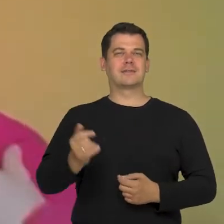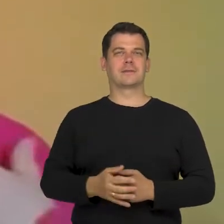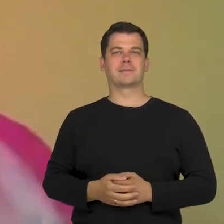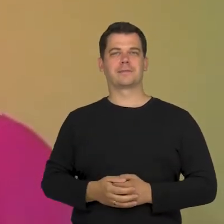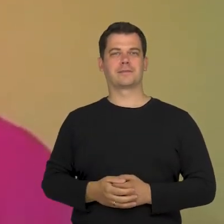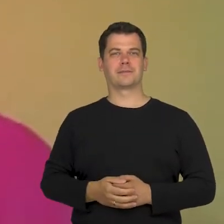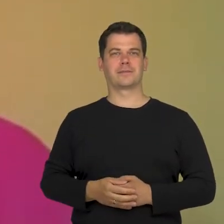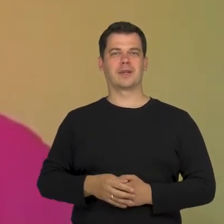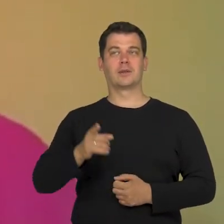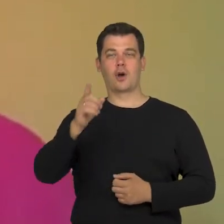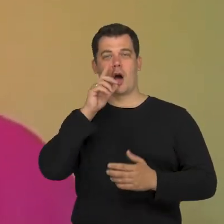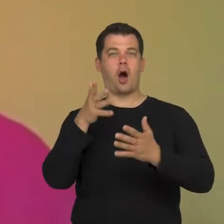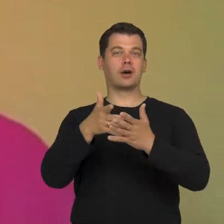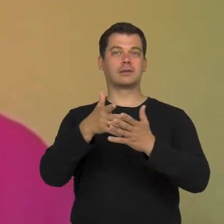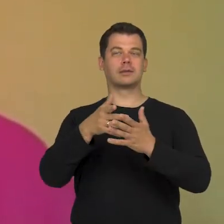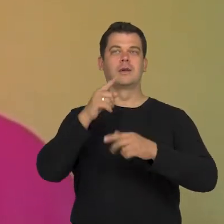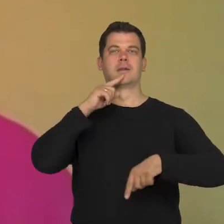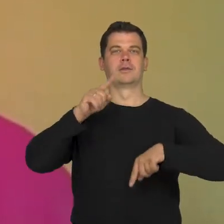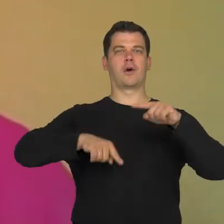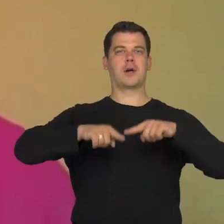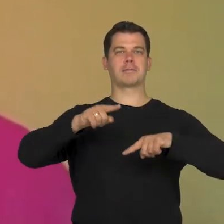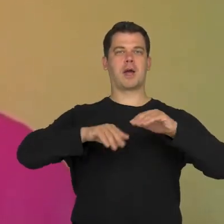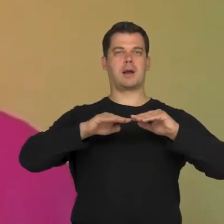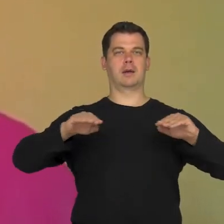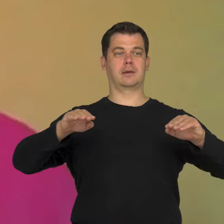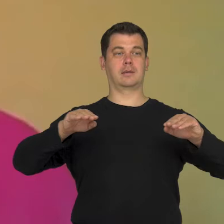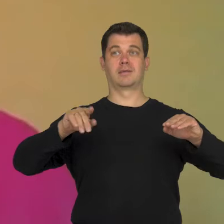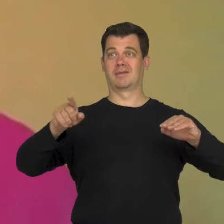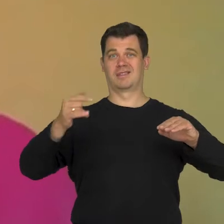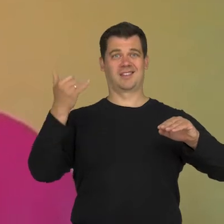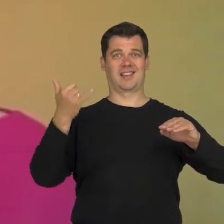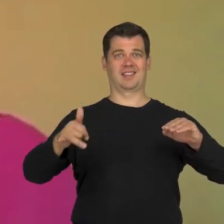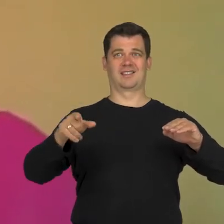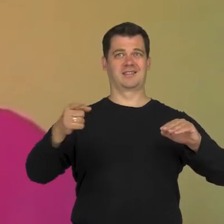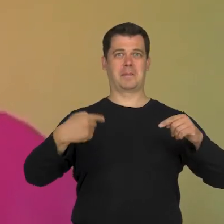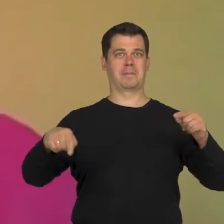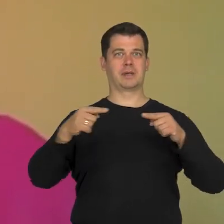fits into the norm I evaluate. For me, this was a person